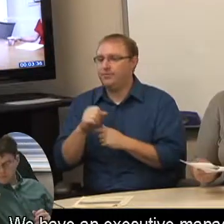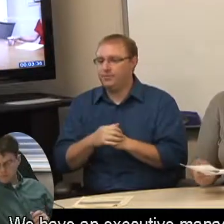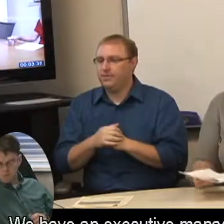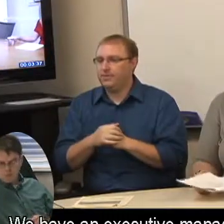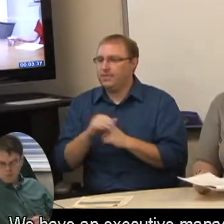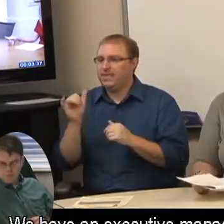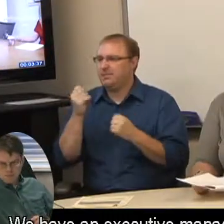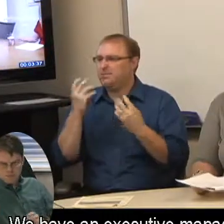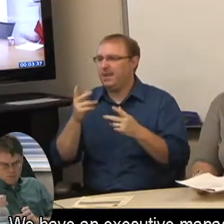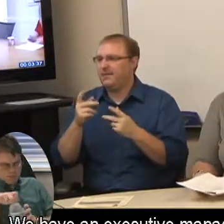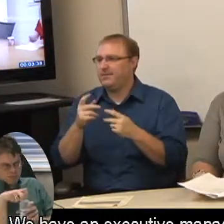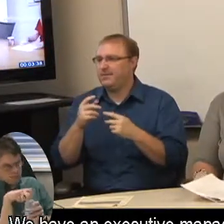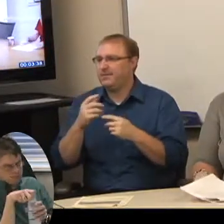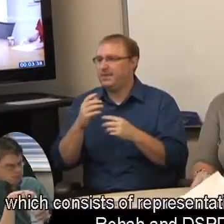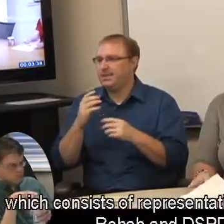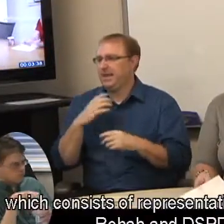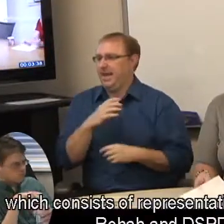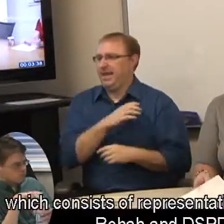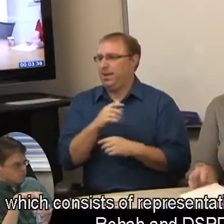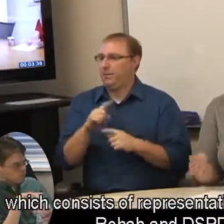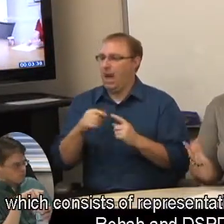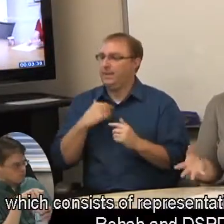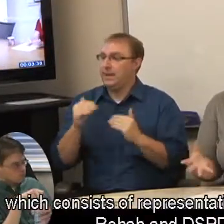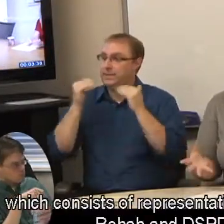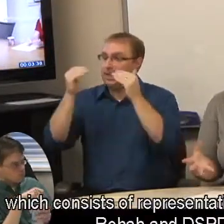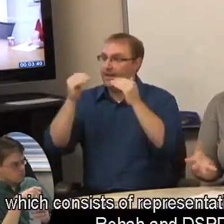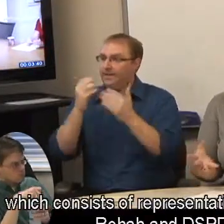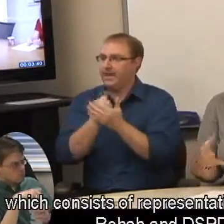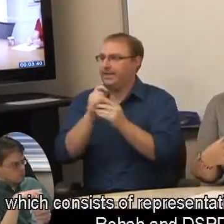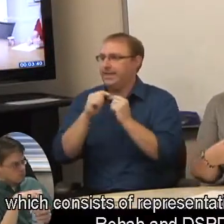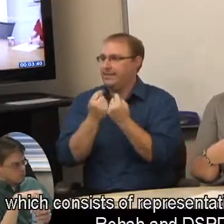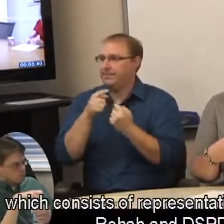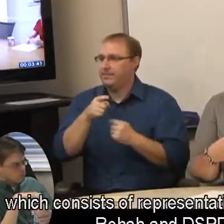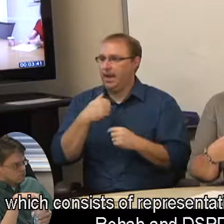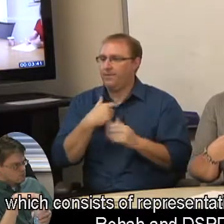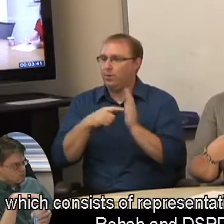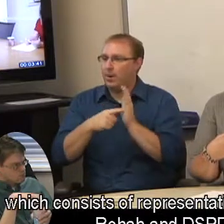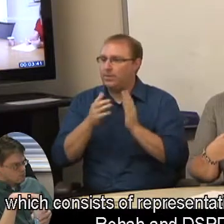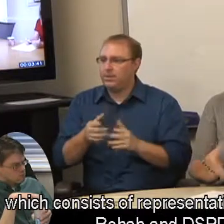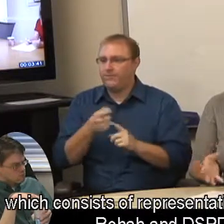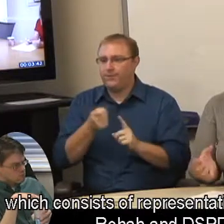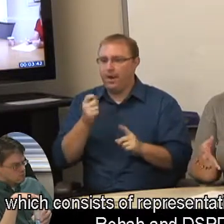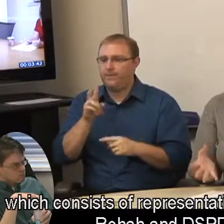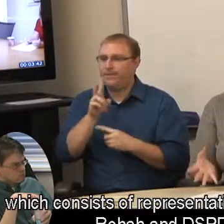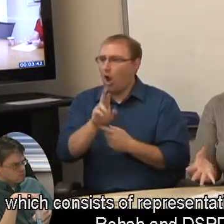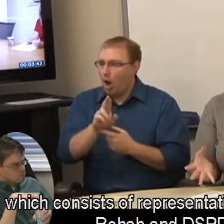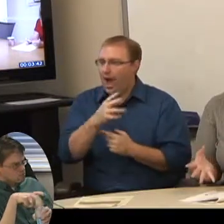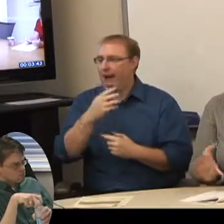We have an executive management team which consists of representatives from Voc Rehab and DSPD